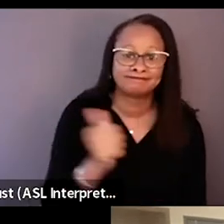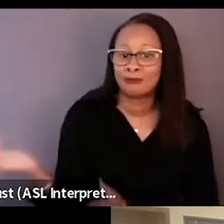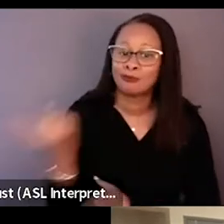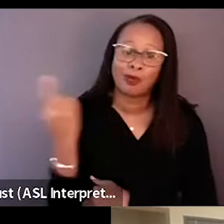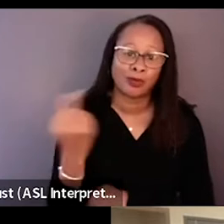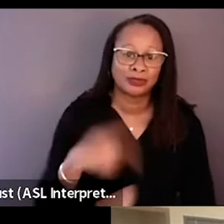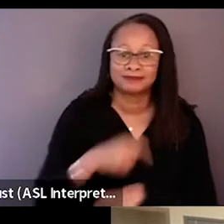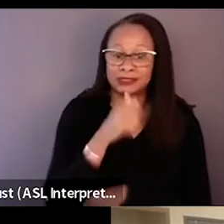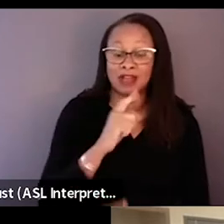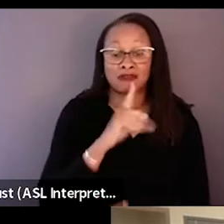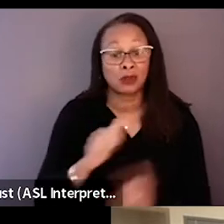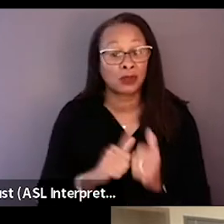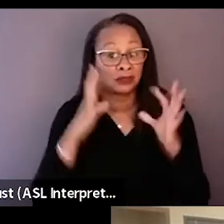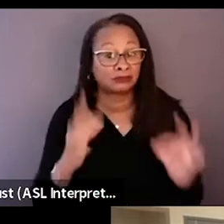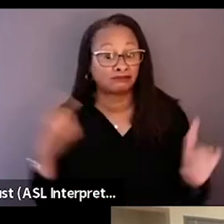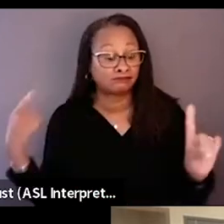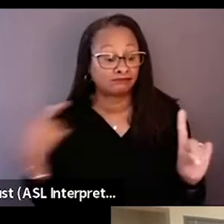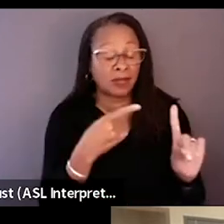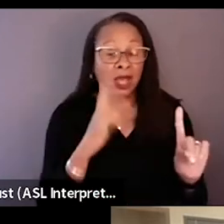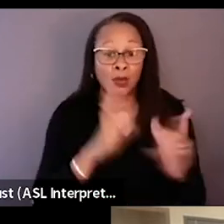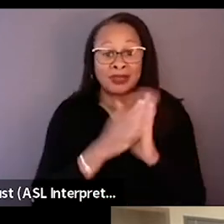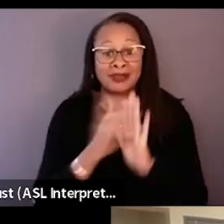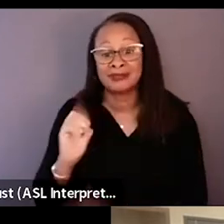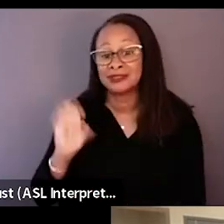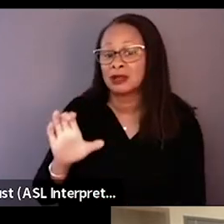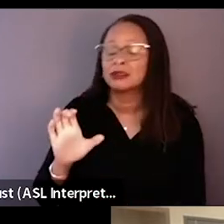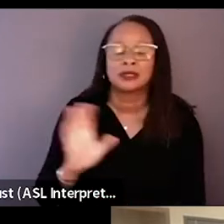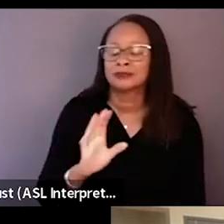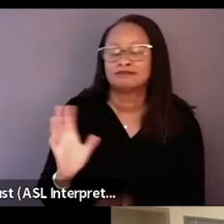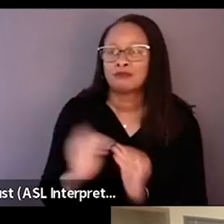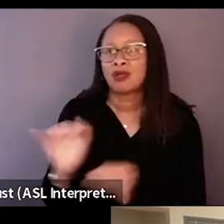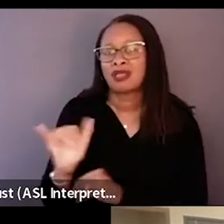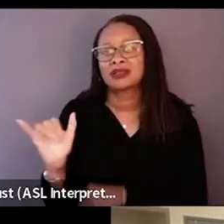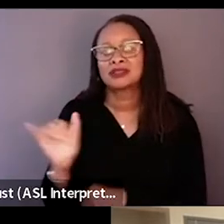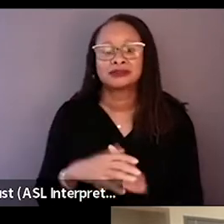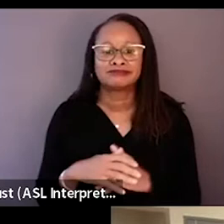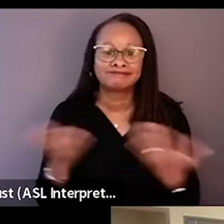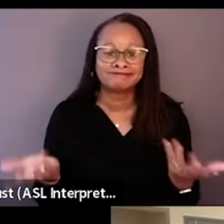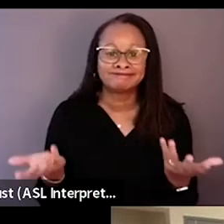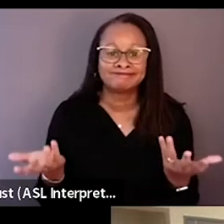not really with the intention of like, "Oh, this is gonna be a documentary," but more so like, these were just... Kind of just like these special moments,